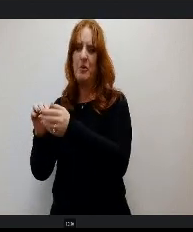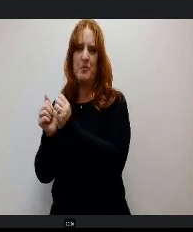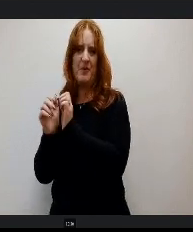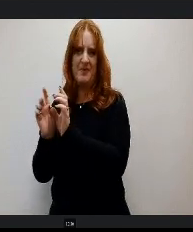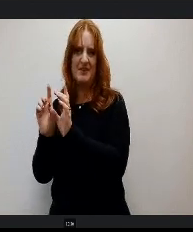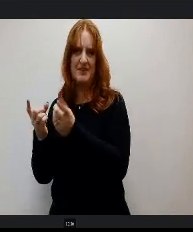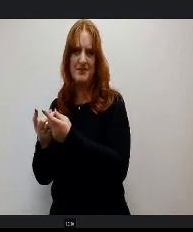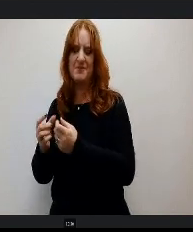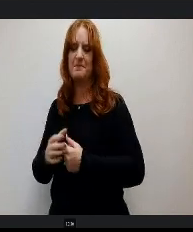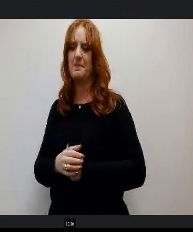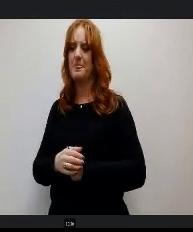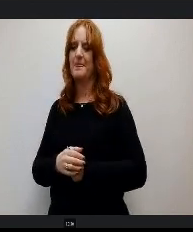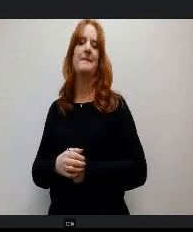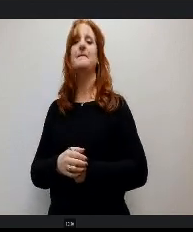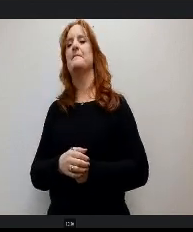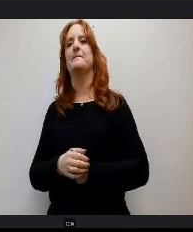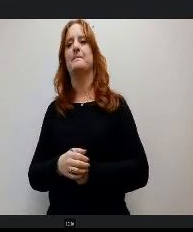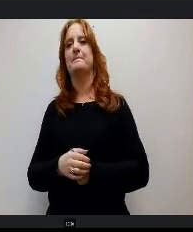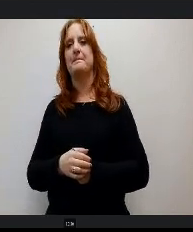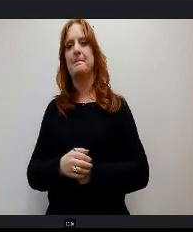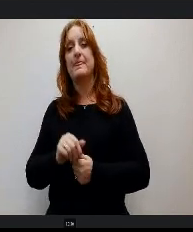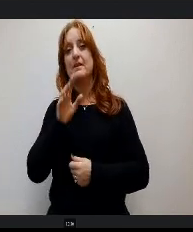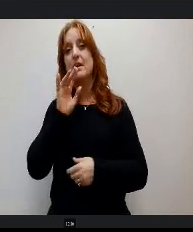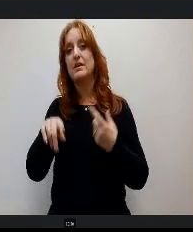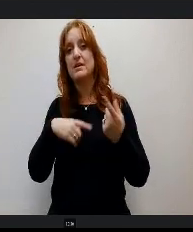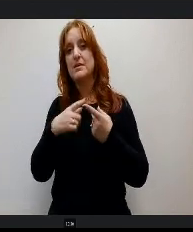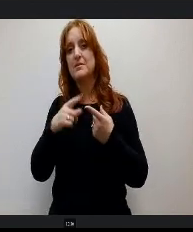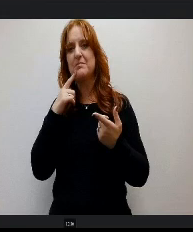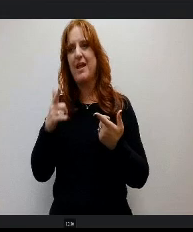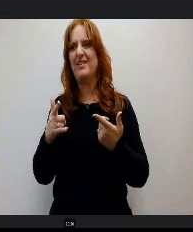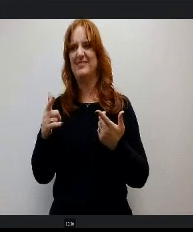So talking about highlights from this year, one of